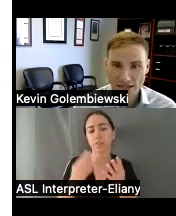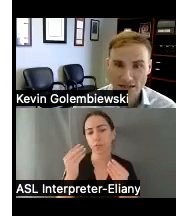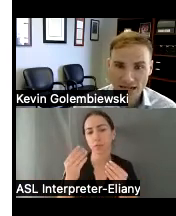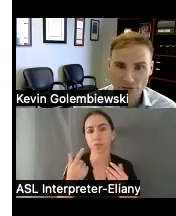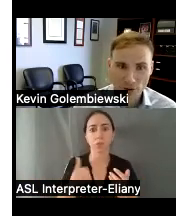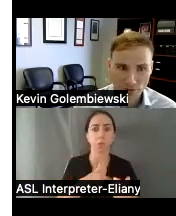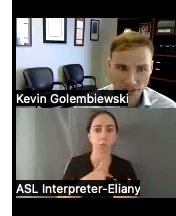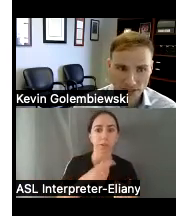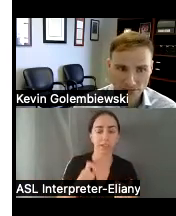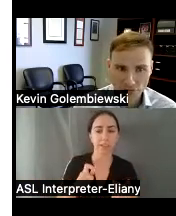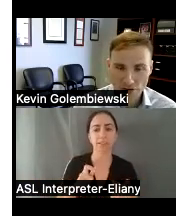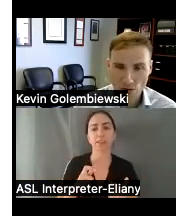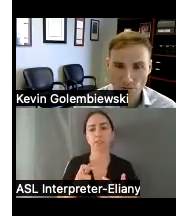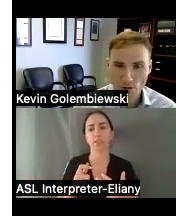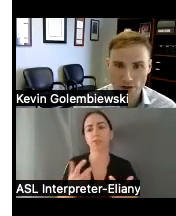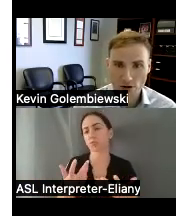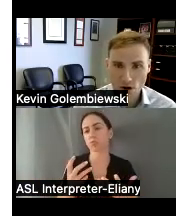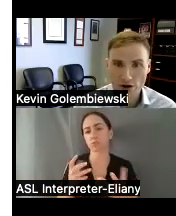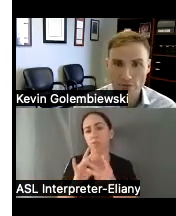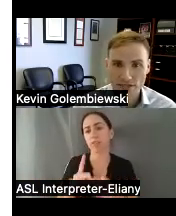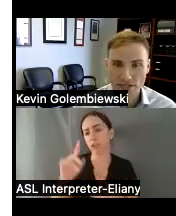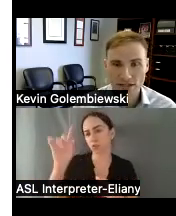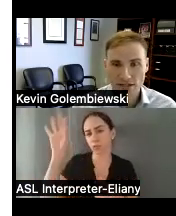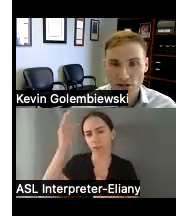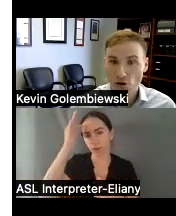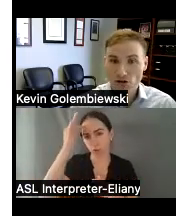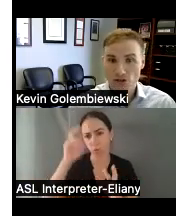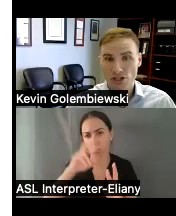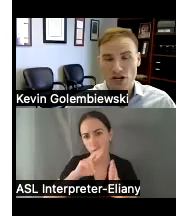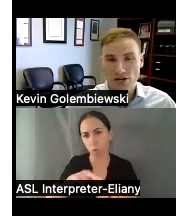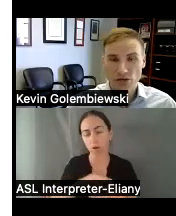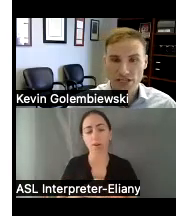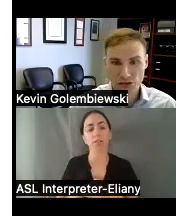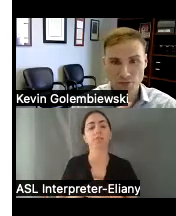to collect for purposes of our federal reporting requirements they're also going to try to do issue